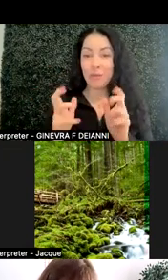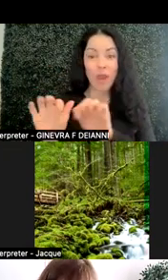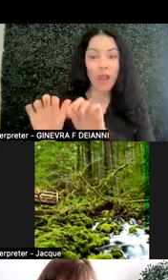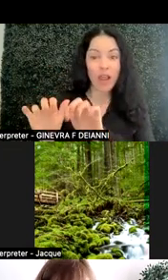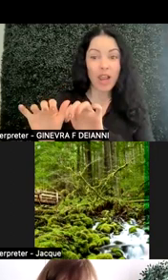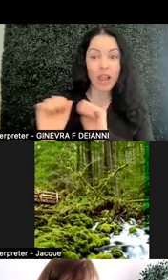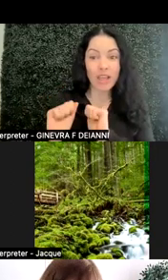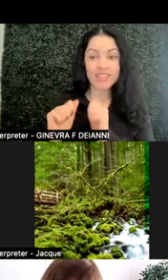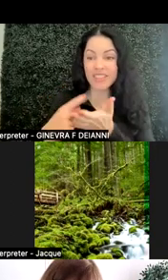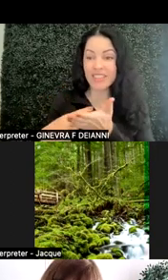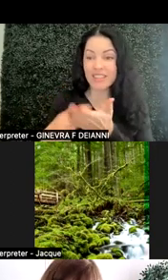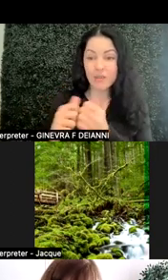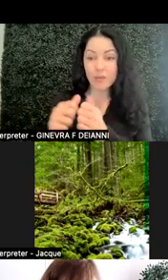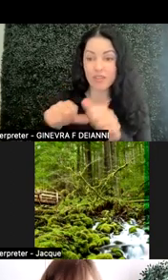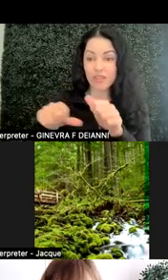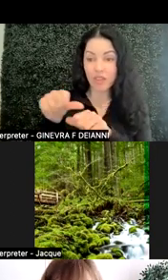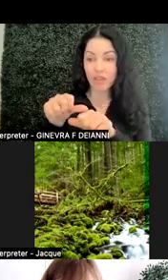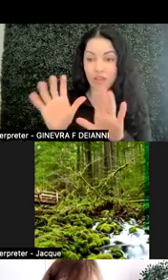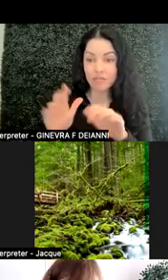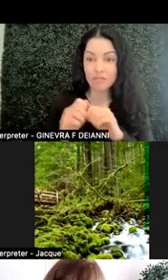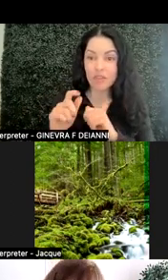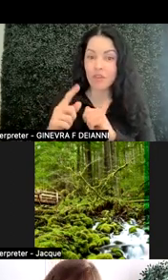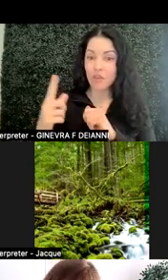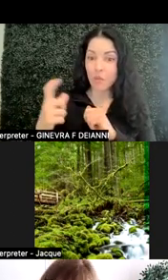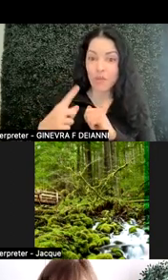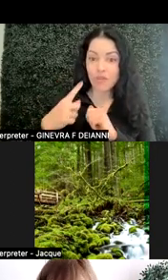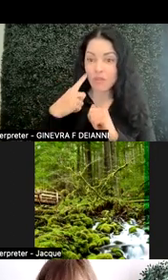to discuss with each other, questions for me, questions for each other.